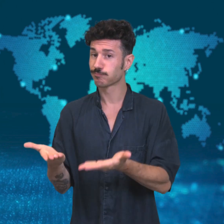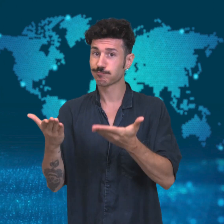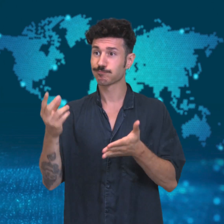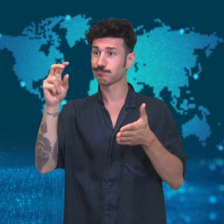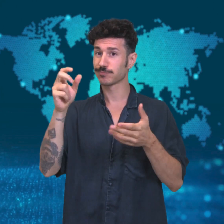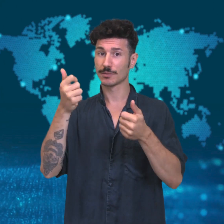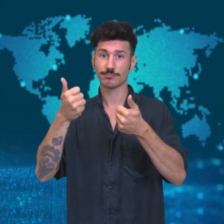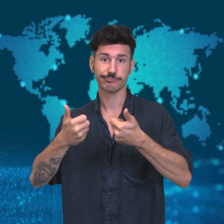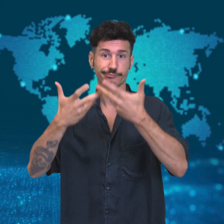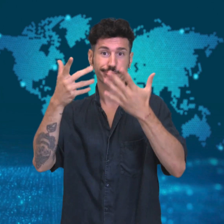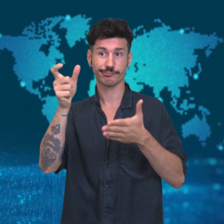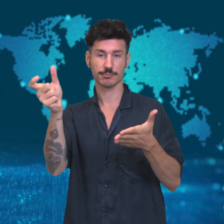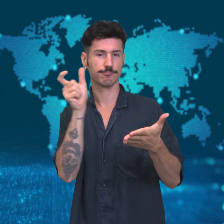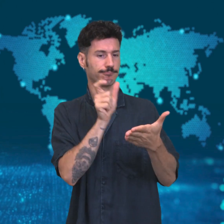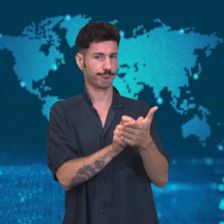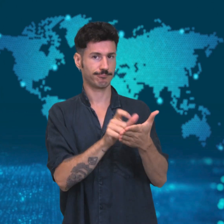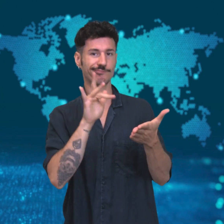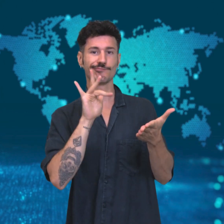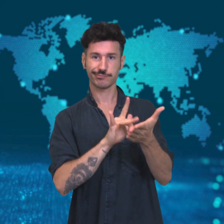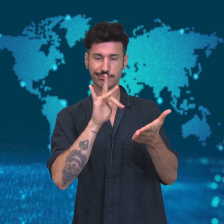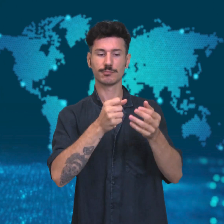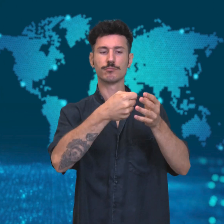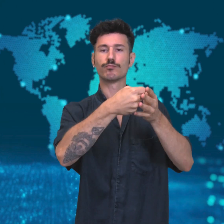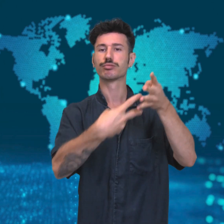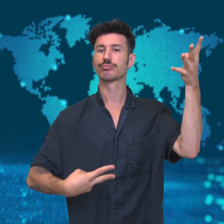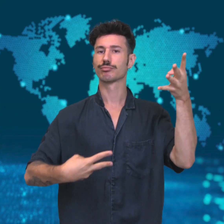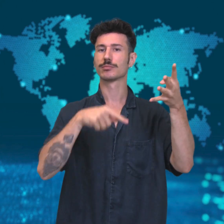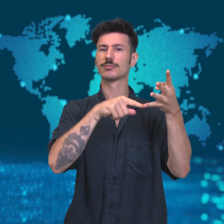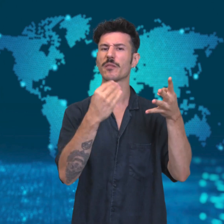generate a list of suggested dishes.